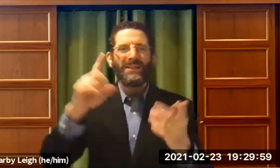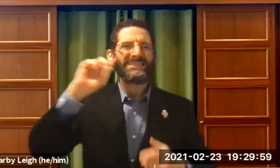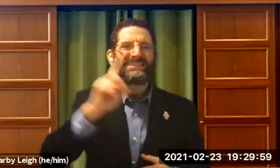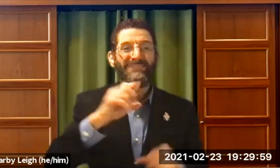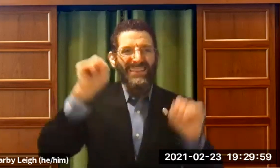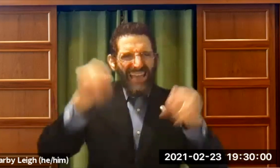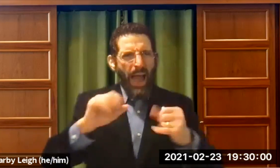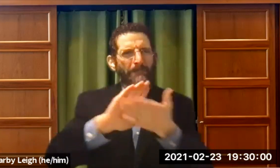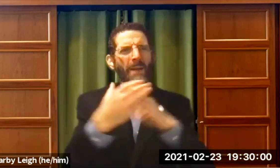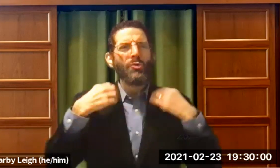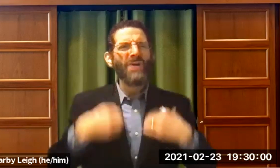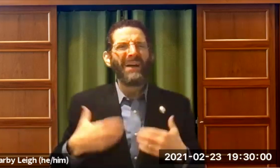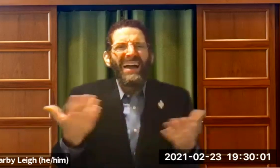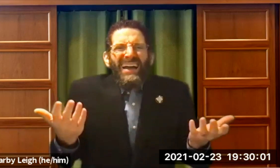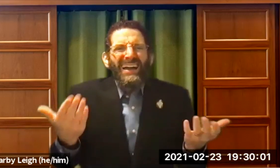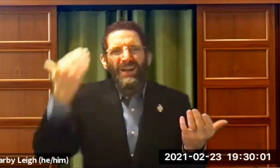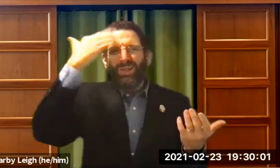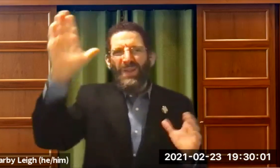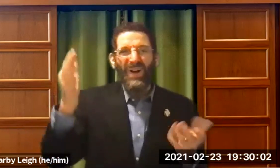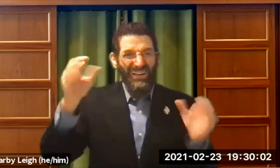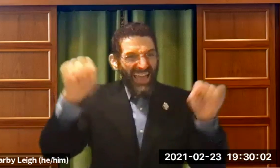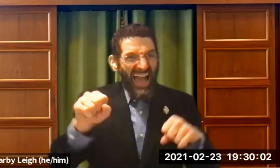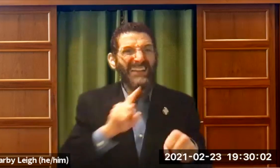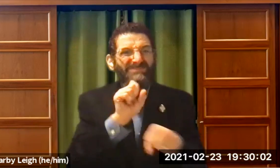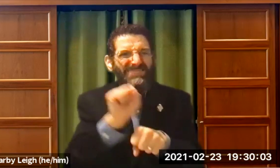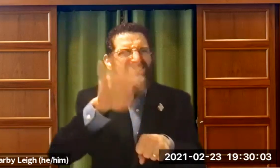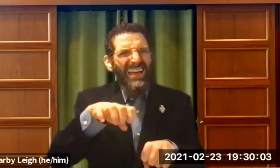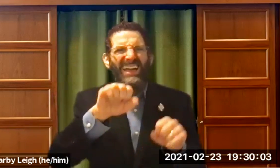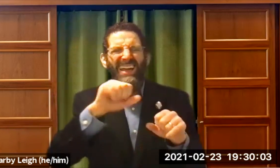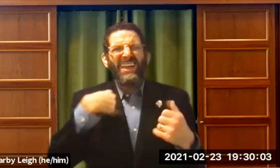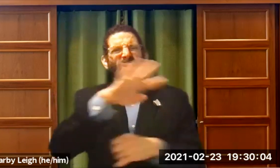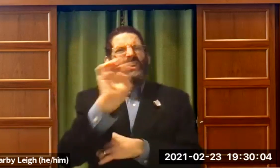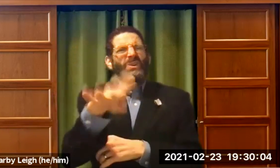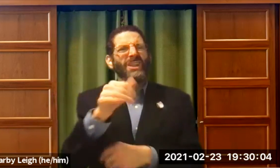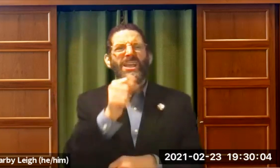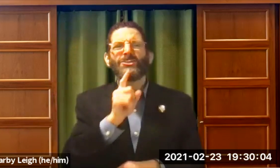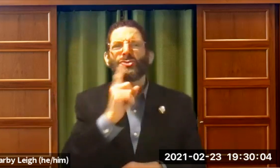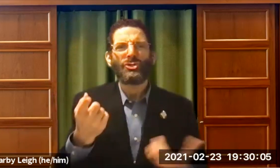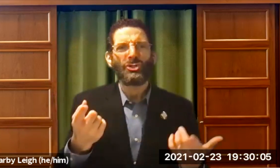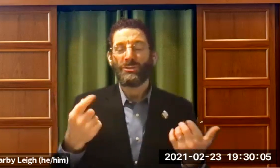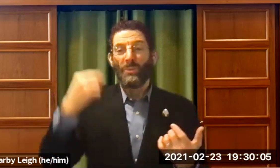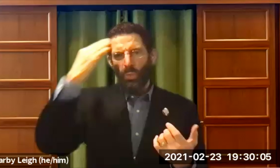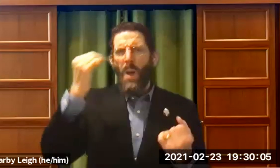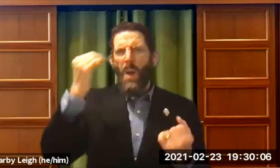any role models as a deaf rabbi, could a deaf person become a rabbi? Could I do that? That was a big question.